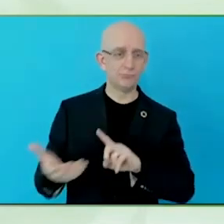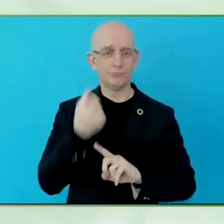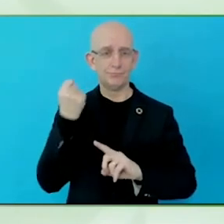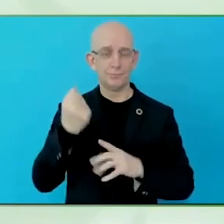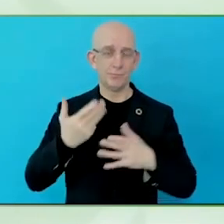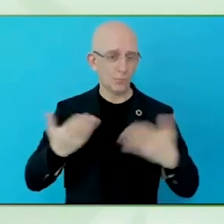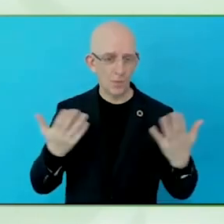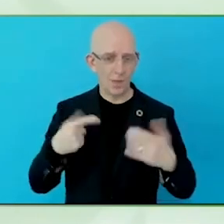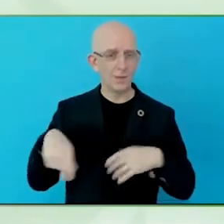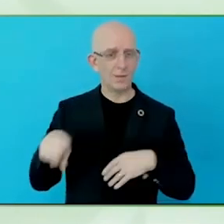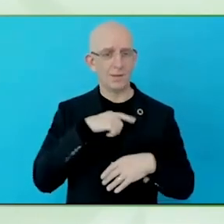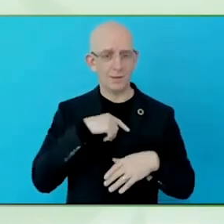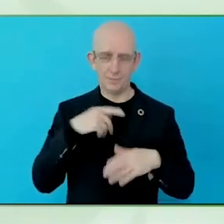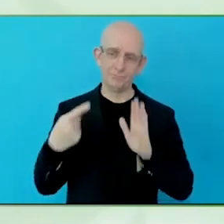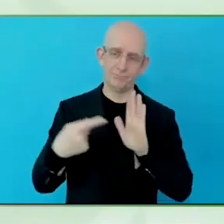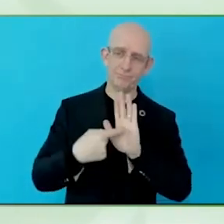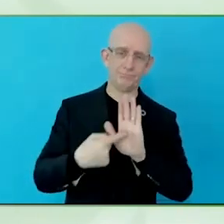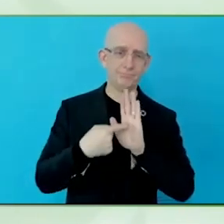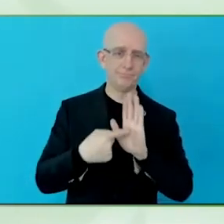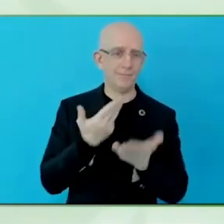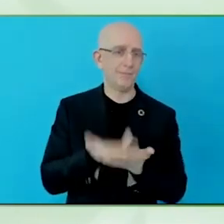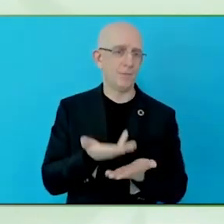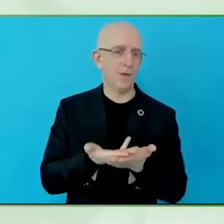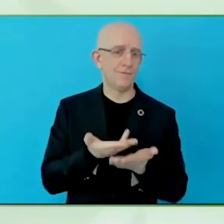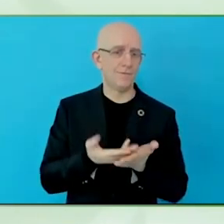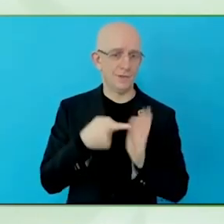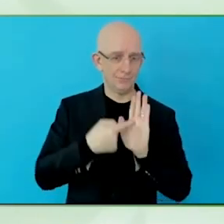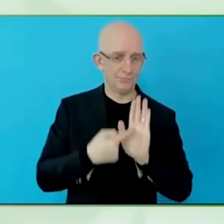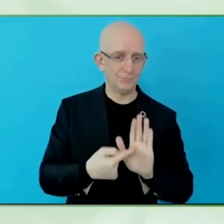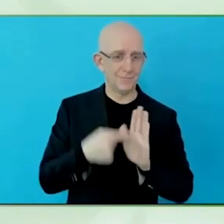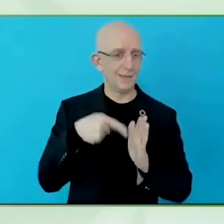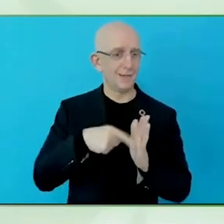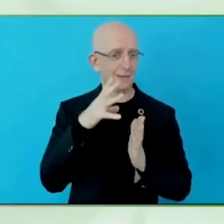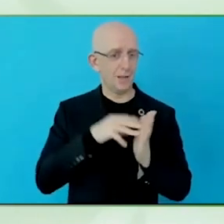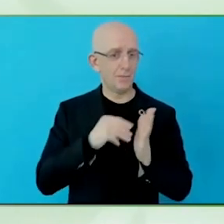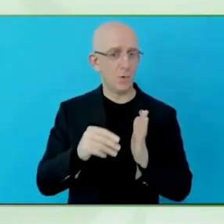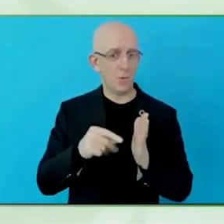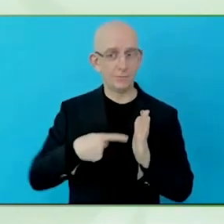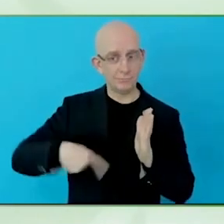there is still a paramount amount of effort that needs to be done.